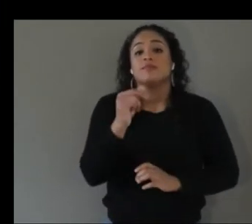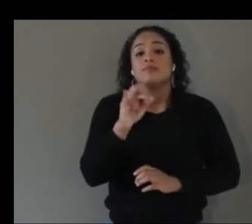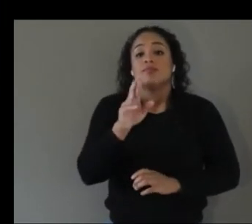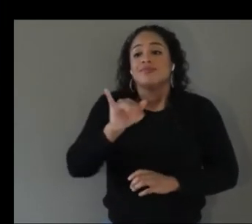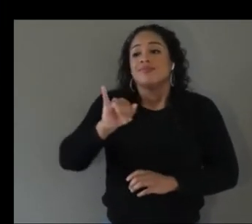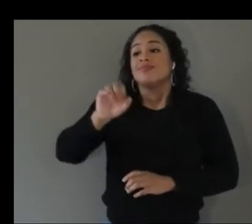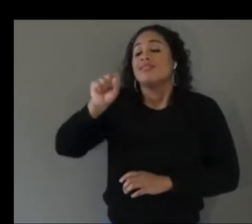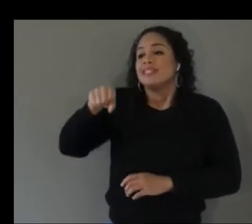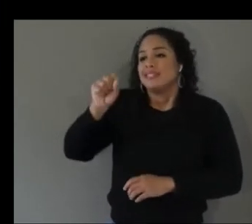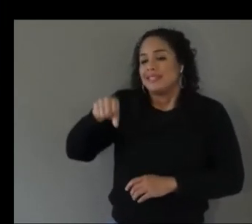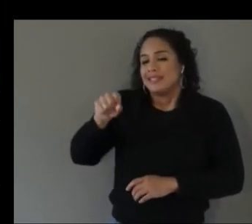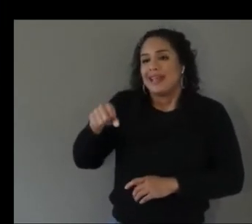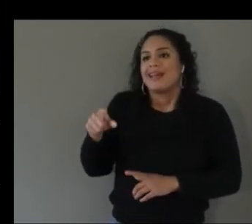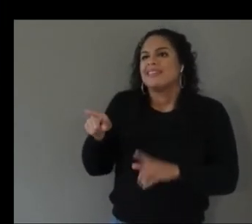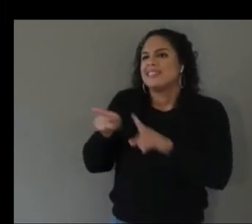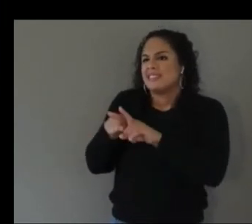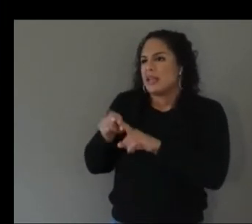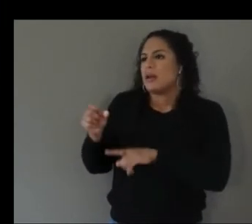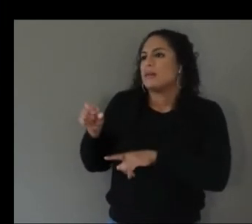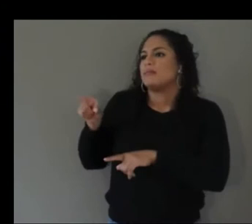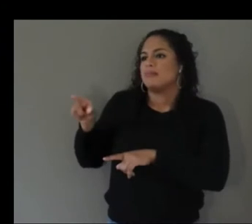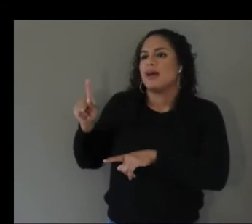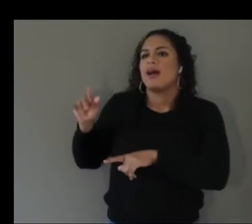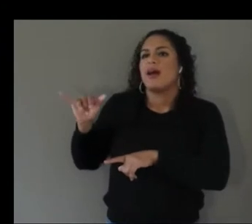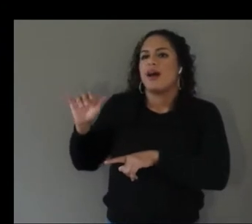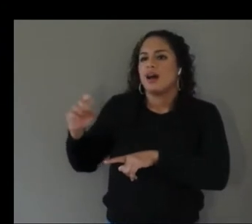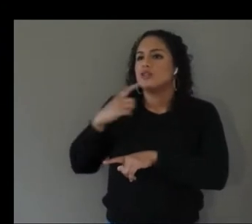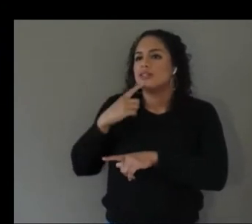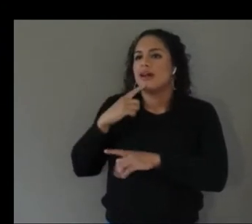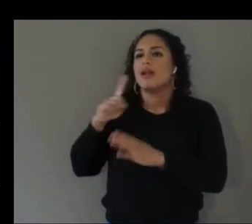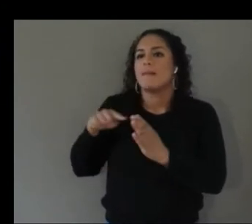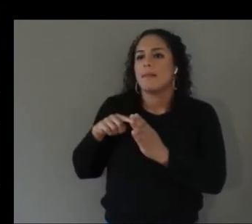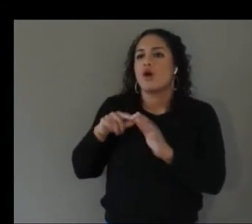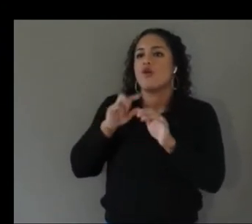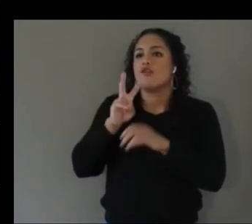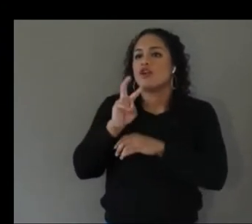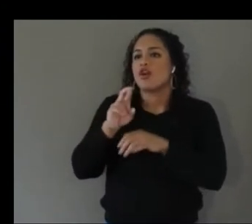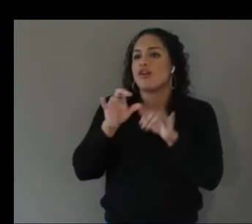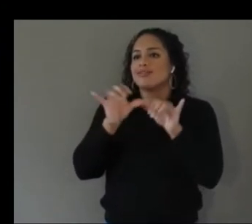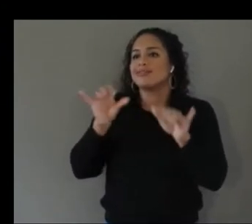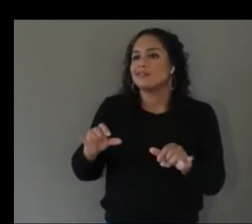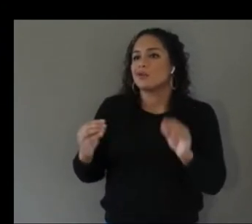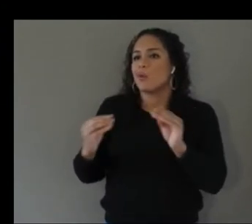the vr setup more modular so maybe uh you know in a few years we'll be able to substitute